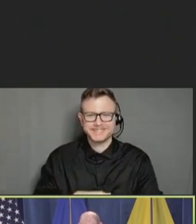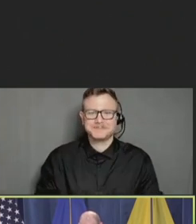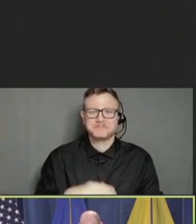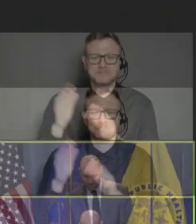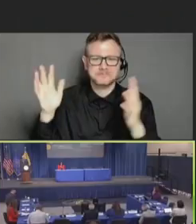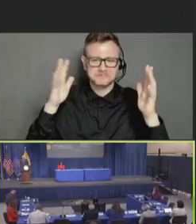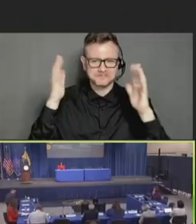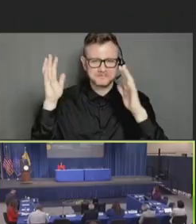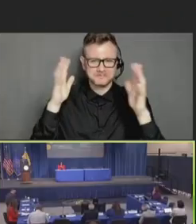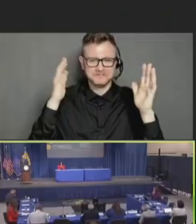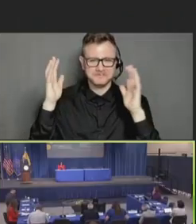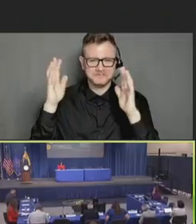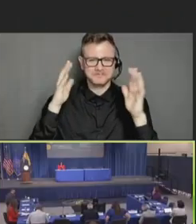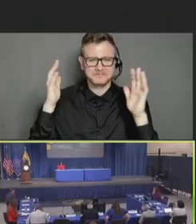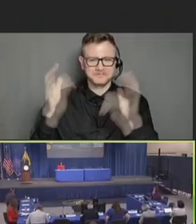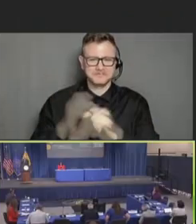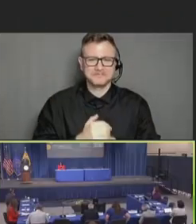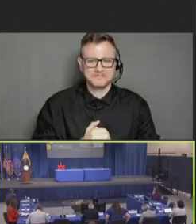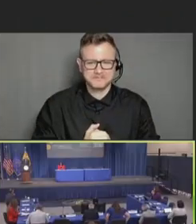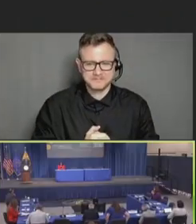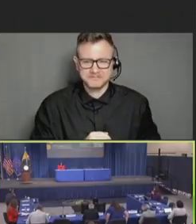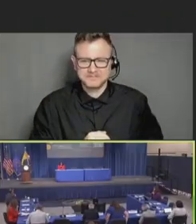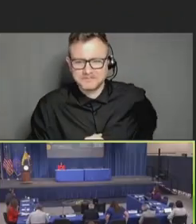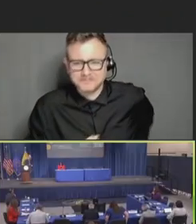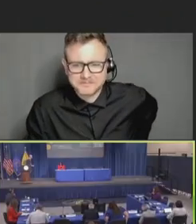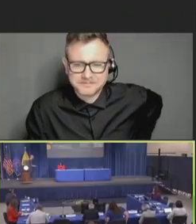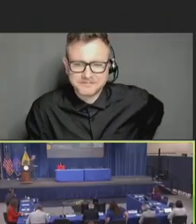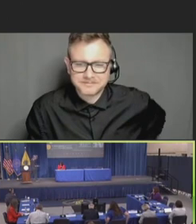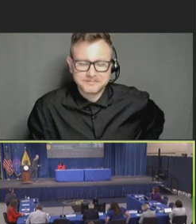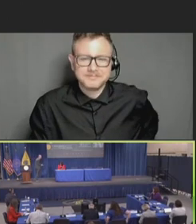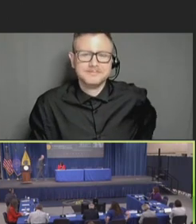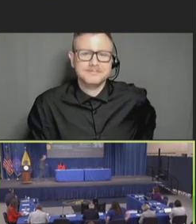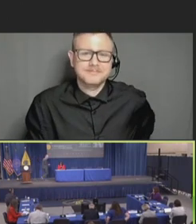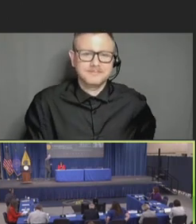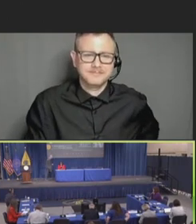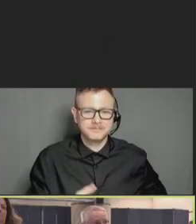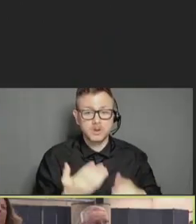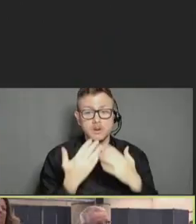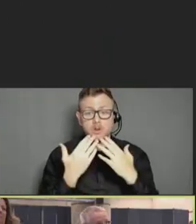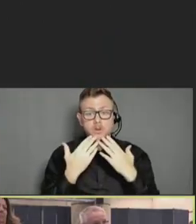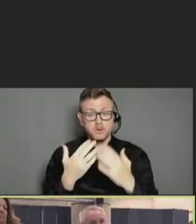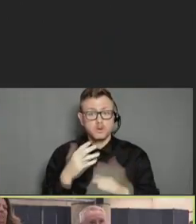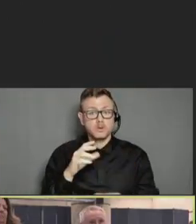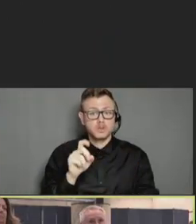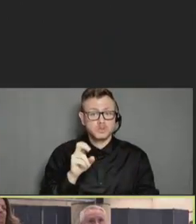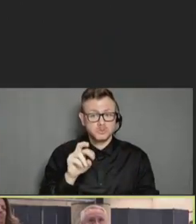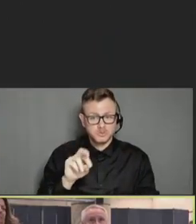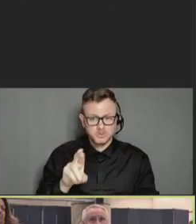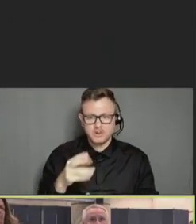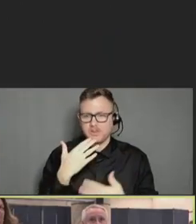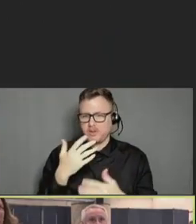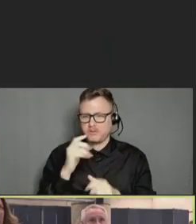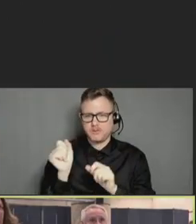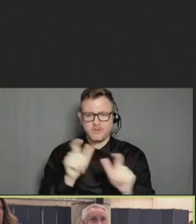Robert Hopkins, Jr.: Thank you, Dr. Scherer. I want to thank all the members of the panel